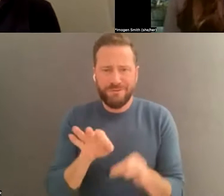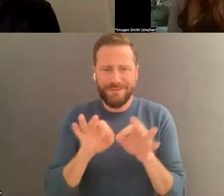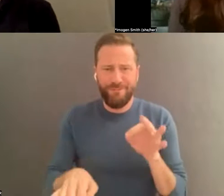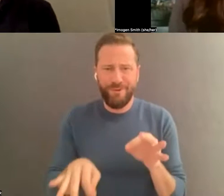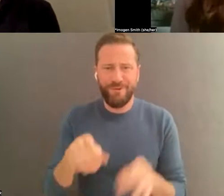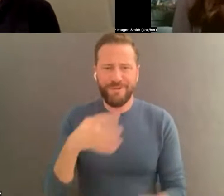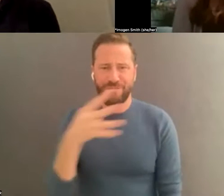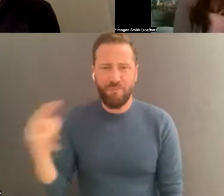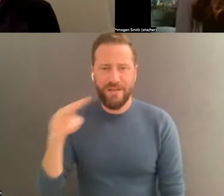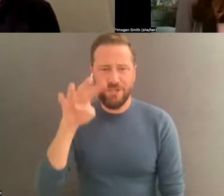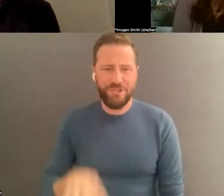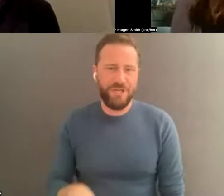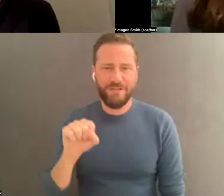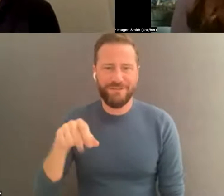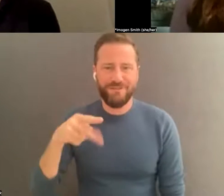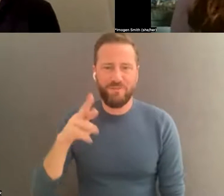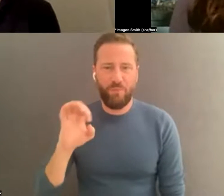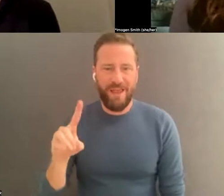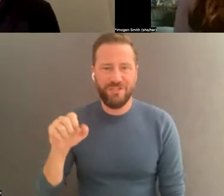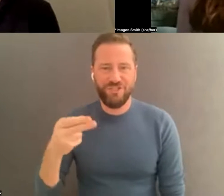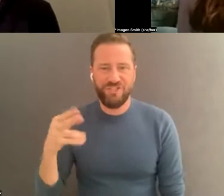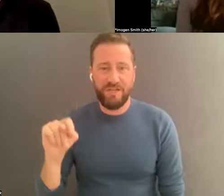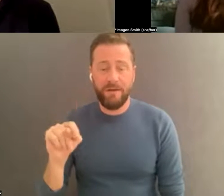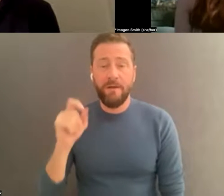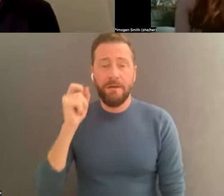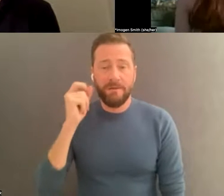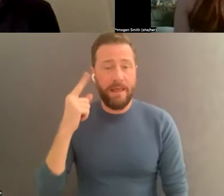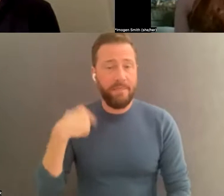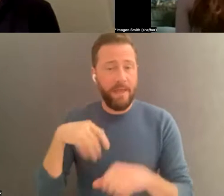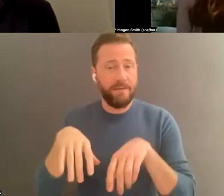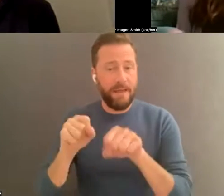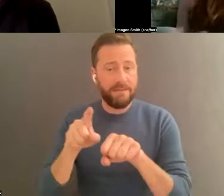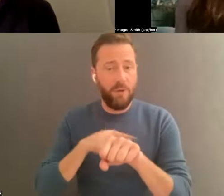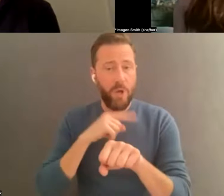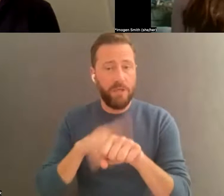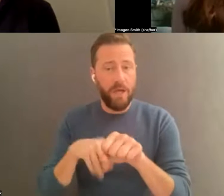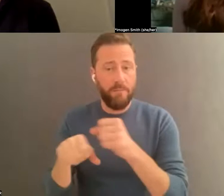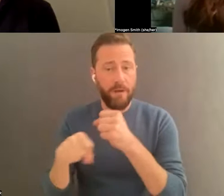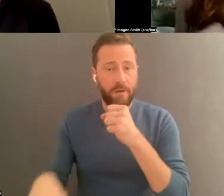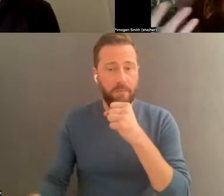process -- a time-consuming process; I won't lie to you. But this is something that you and any of your colleagues or